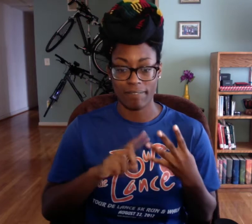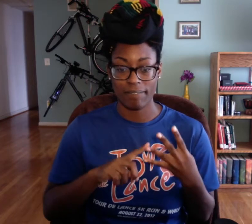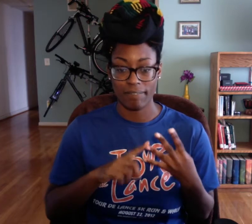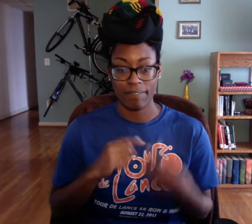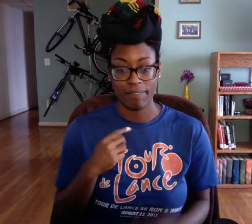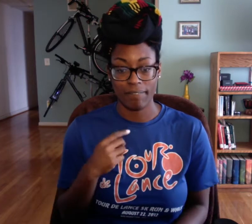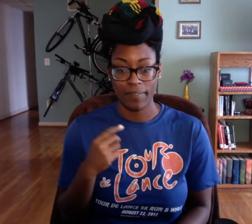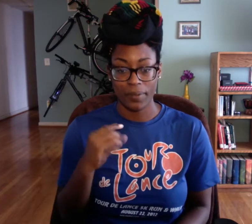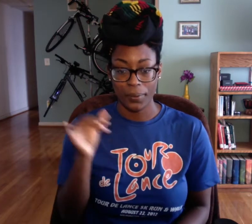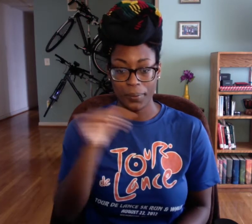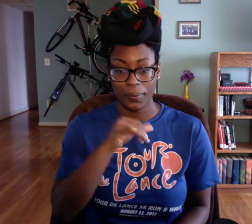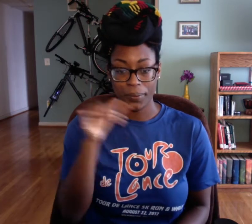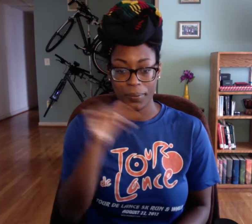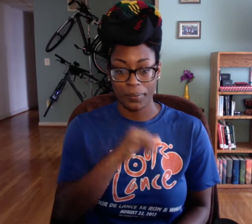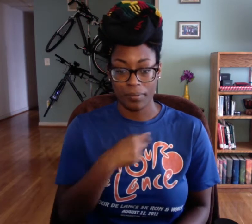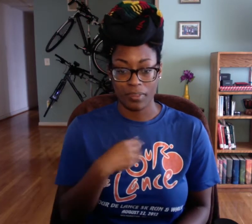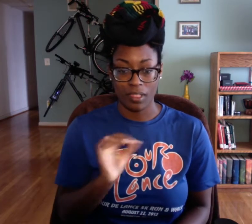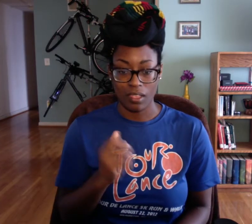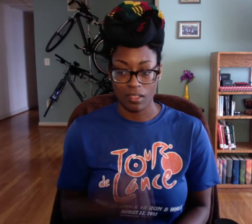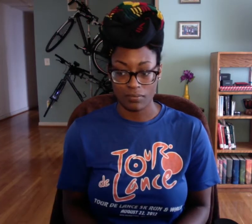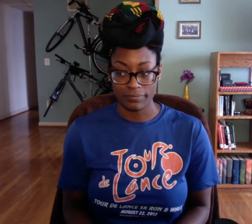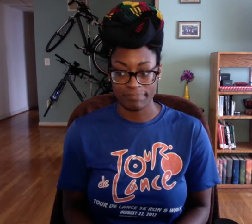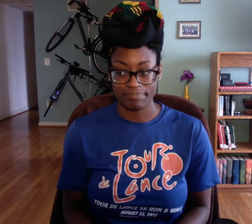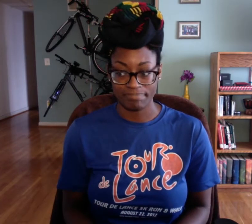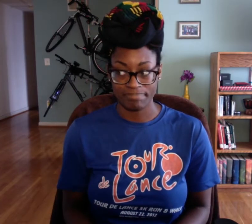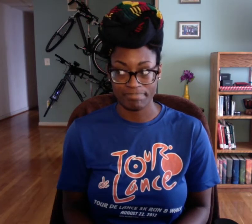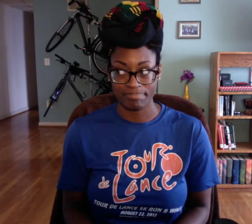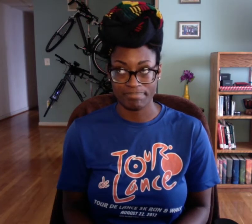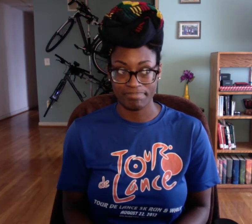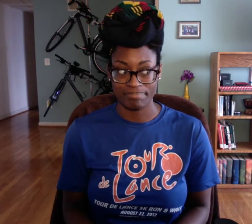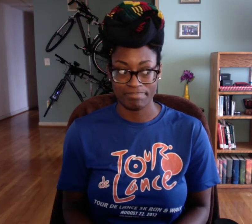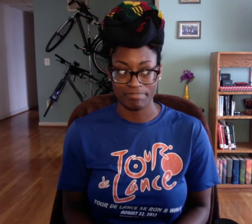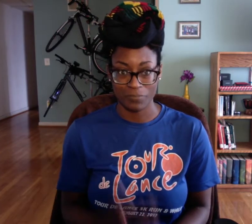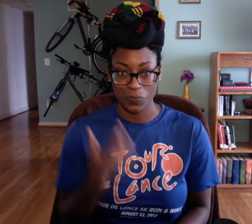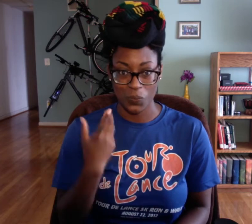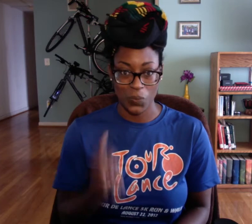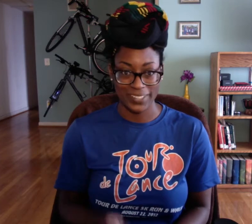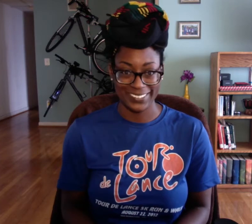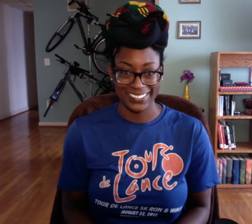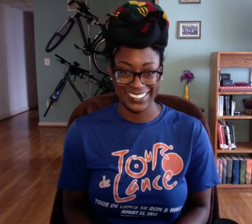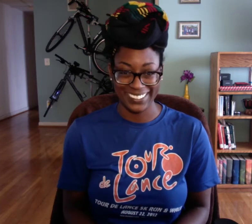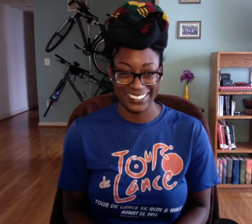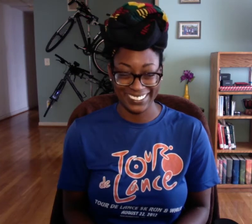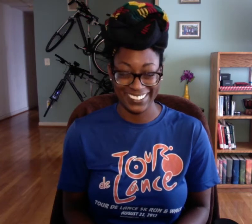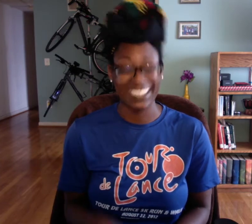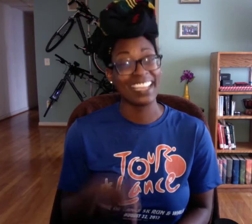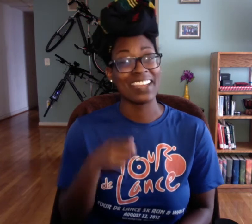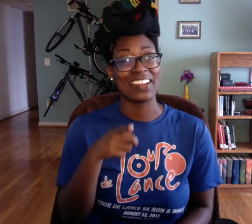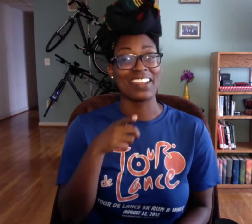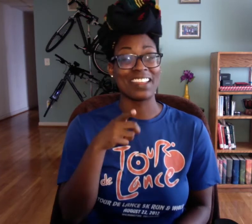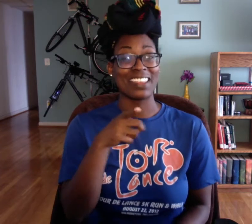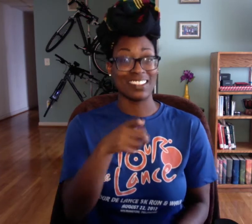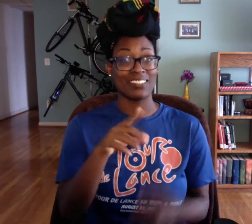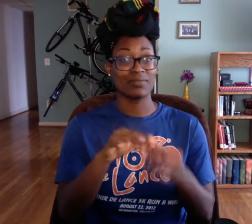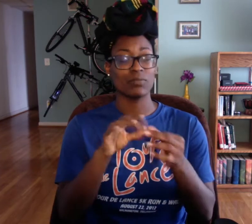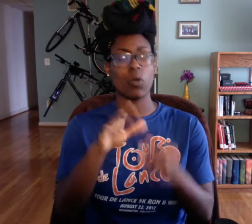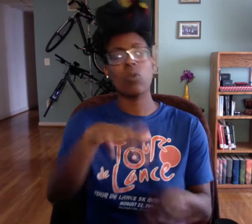It's.. it's just that Deaf guy. He's, woo! His sign I'm just like yeaaah, what?